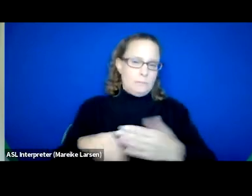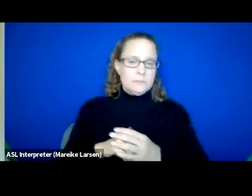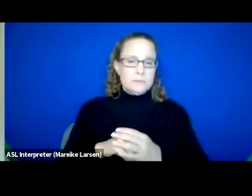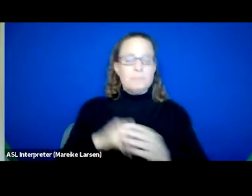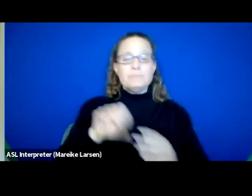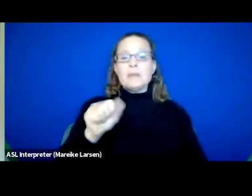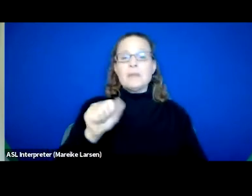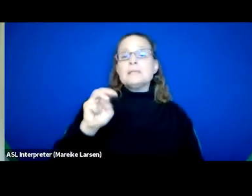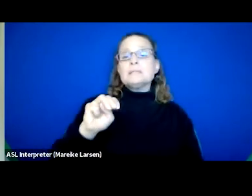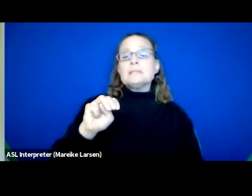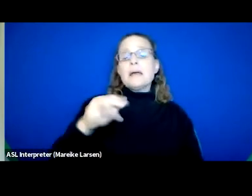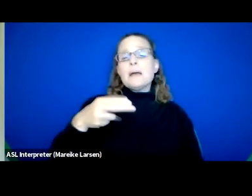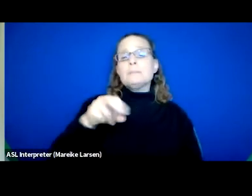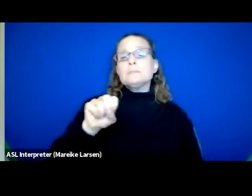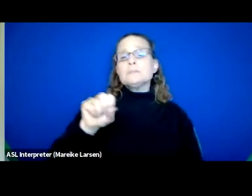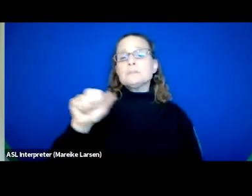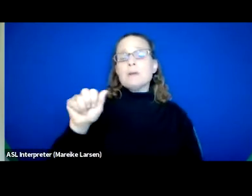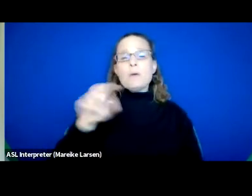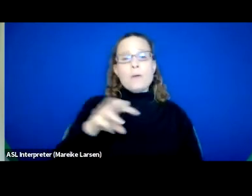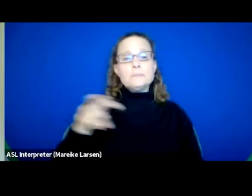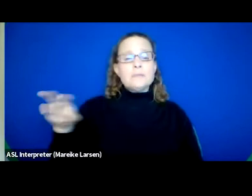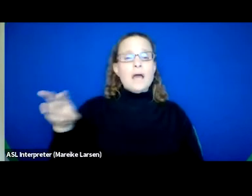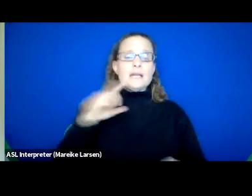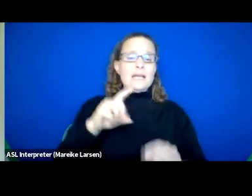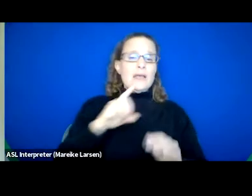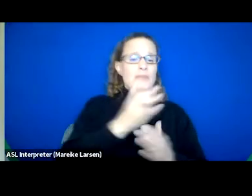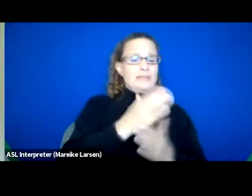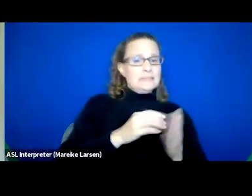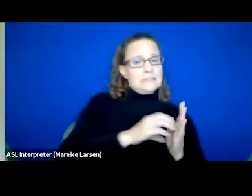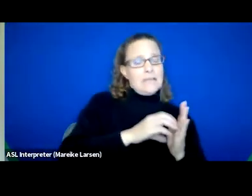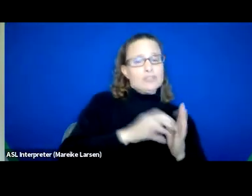in the section related to evidence-based practices,